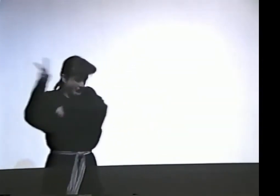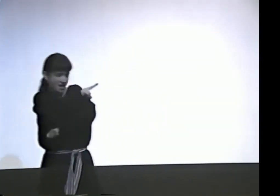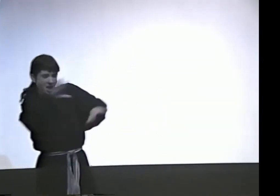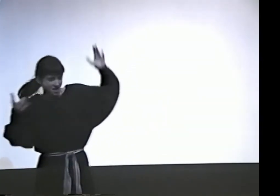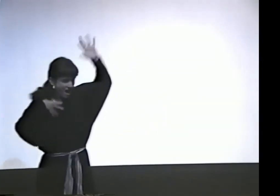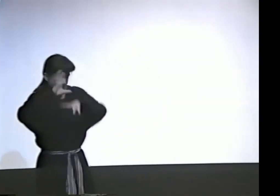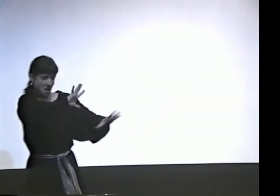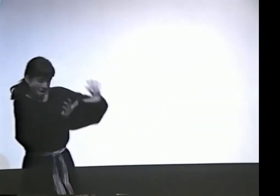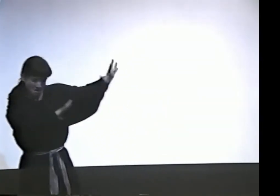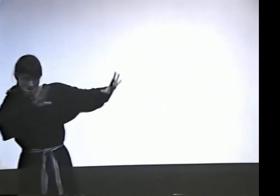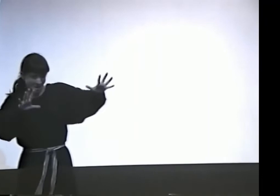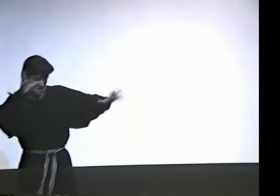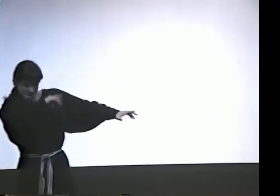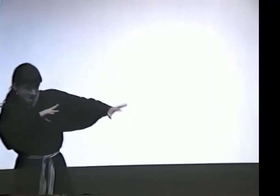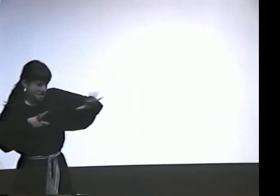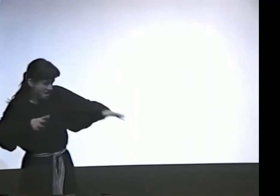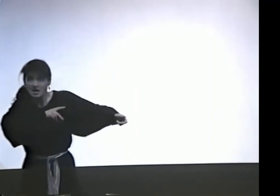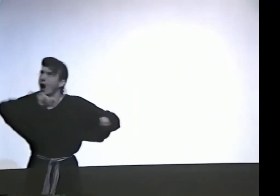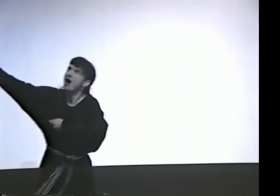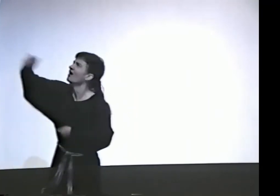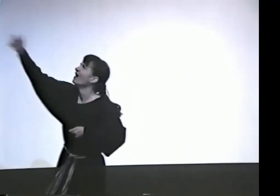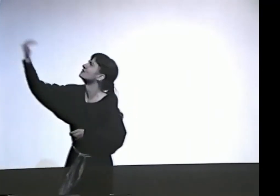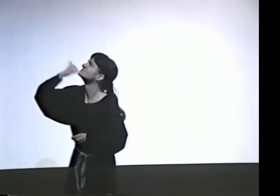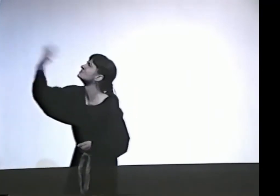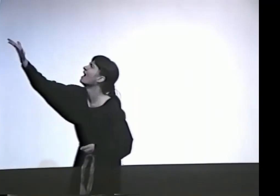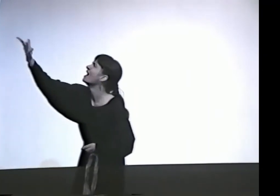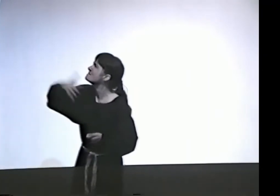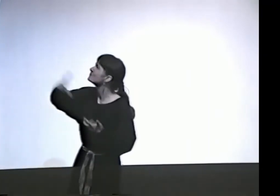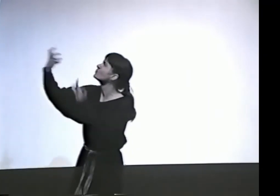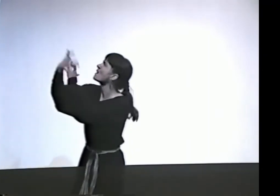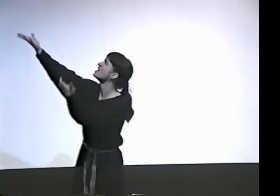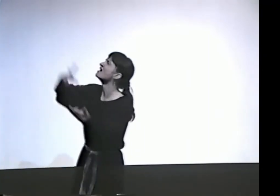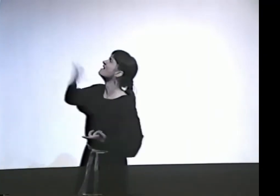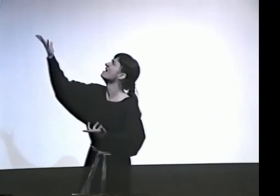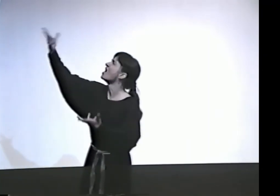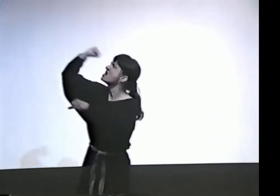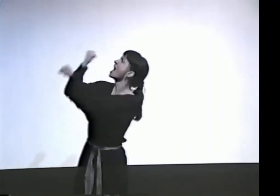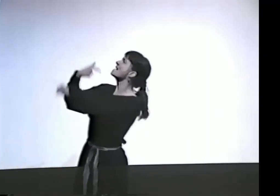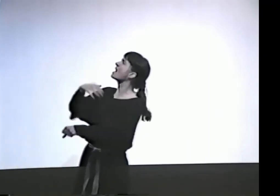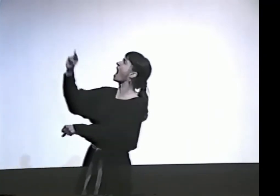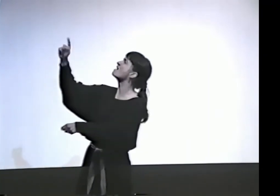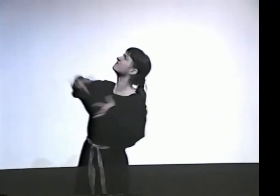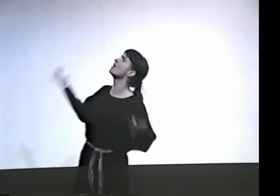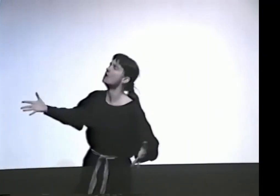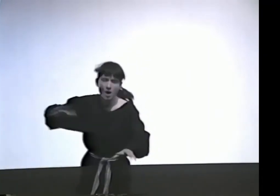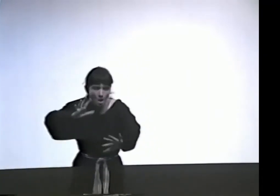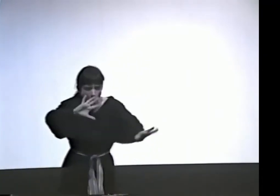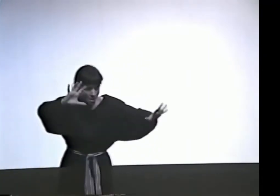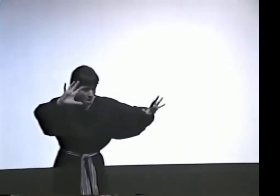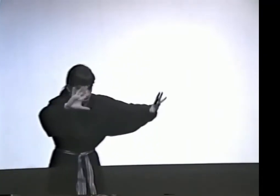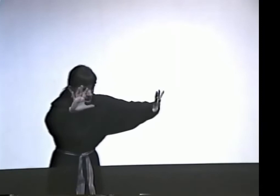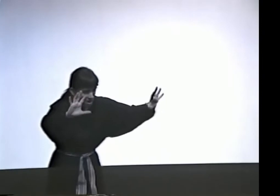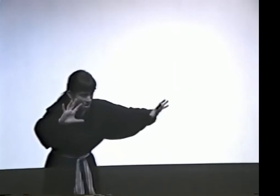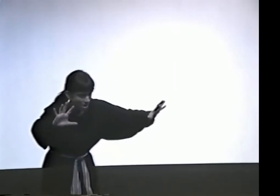WITH HER FRIZZY HAIR, LONG. AND THE BROOM. "WHAT'S WRONG? WHAT'S WRONG WITH YOU? "WHAT'S WRONG? YOU LOCKED ME OUT.